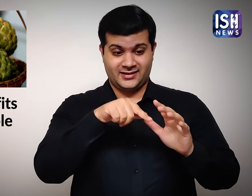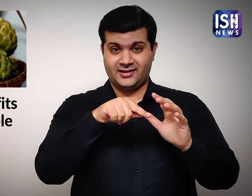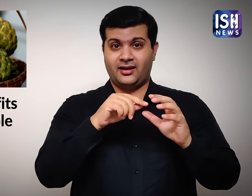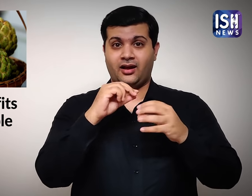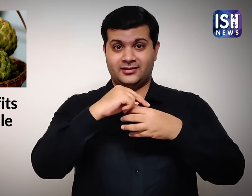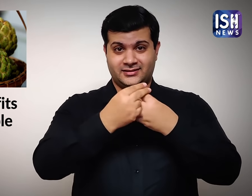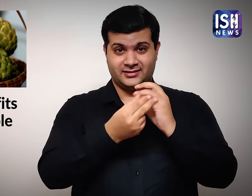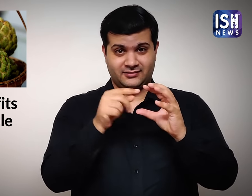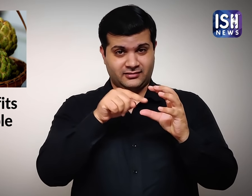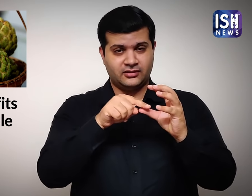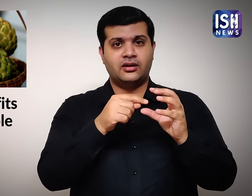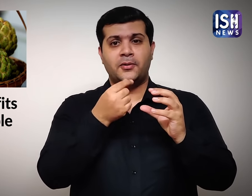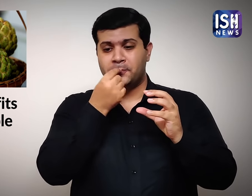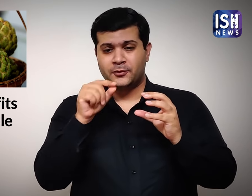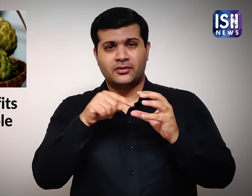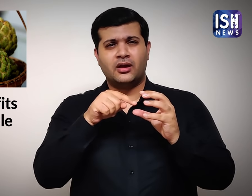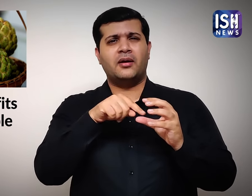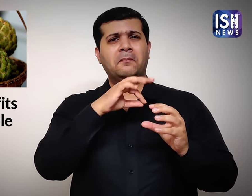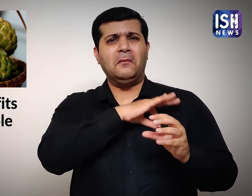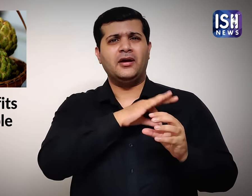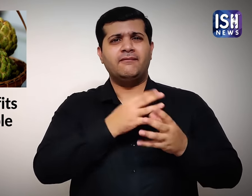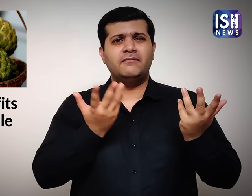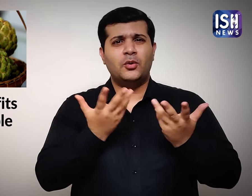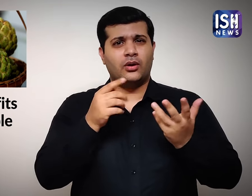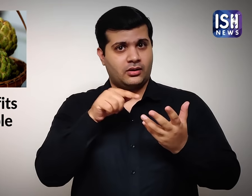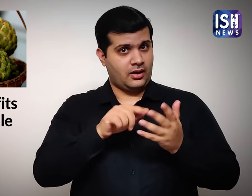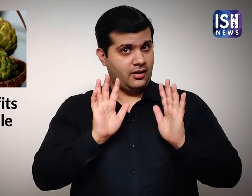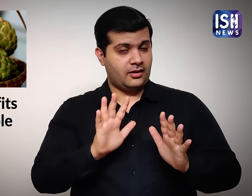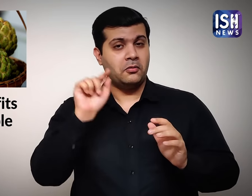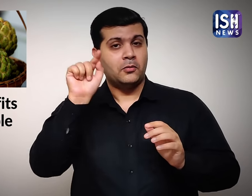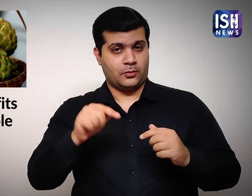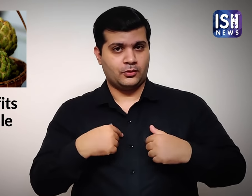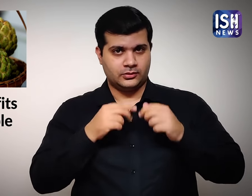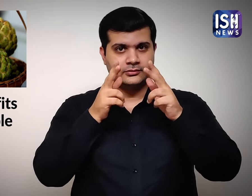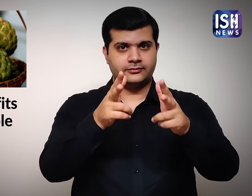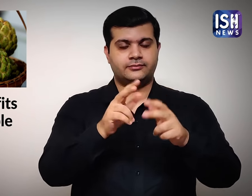I will tell some of the benefits of Custard apple.